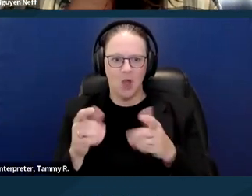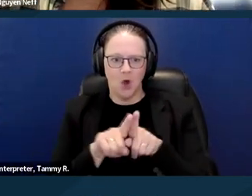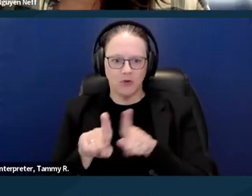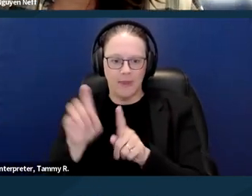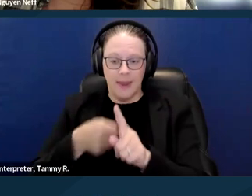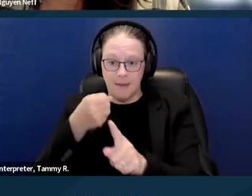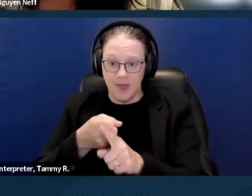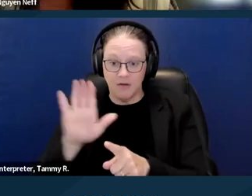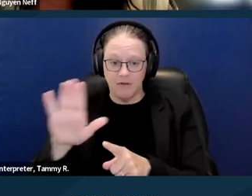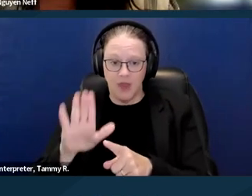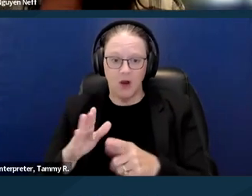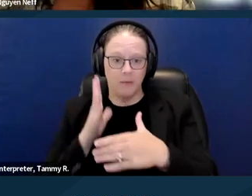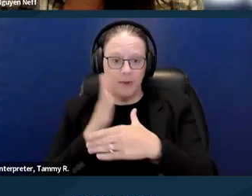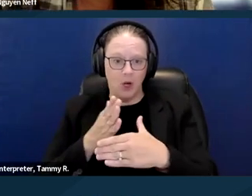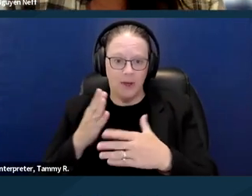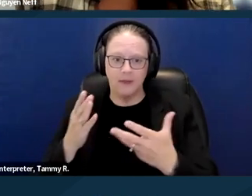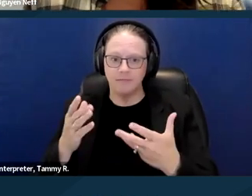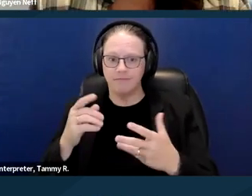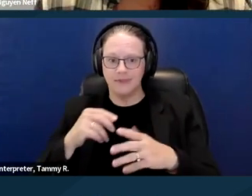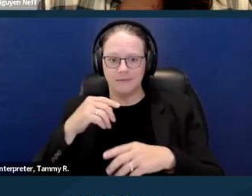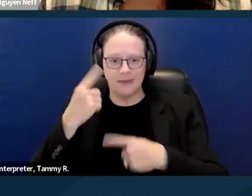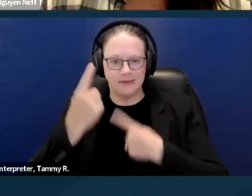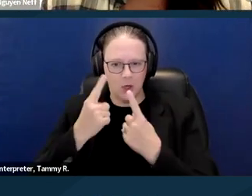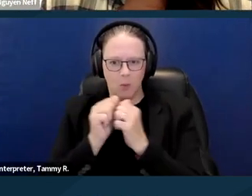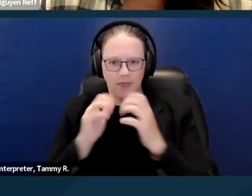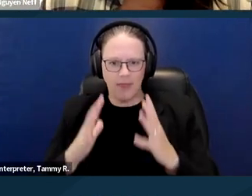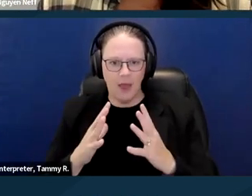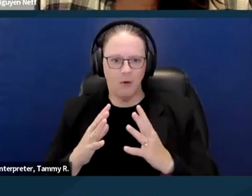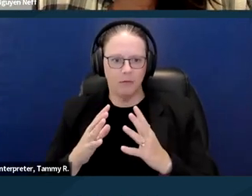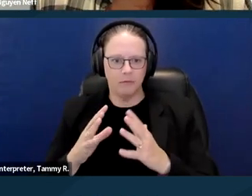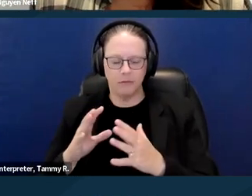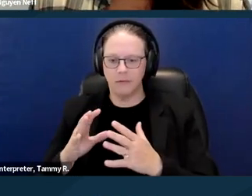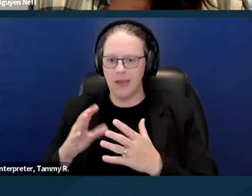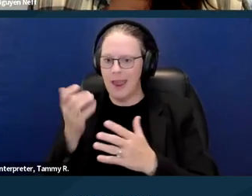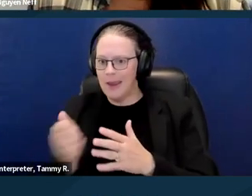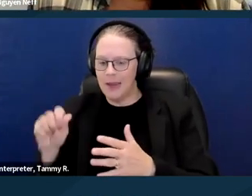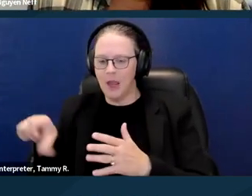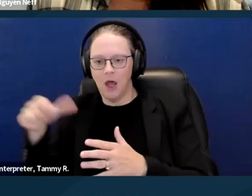So you might have a disability that is very minimized because of medications or something like that.